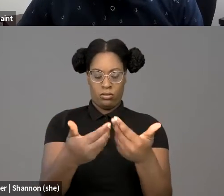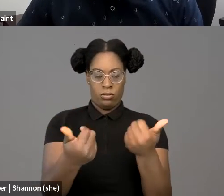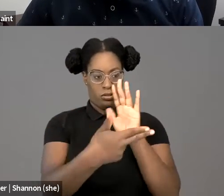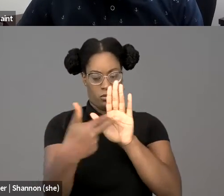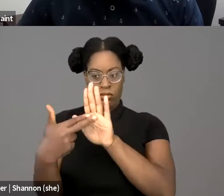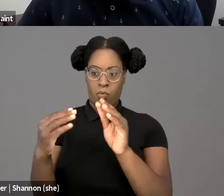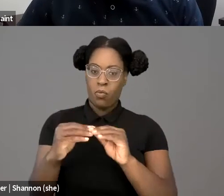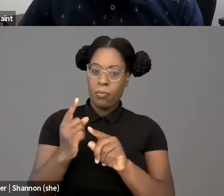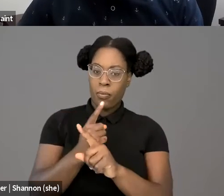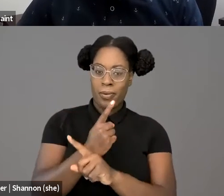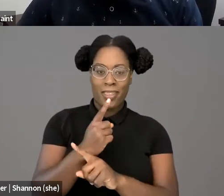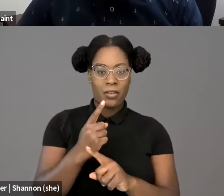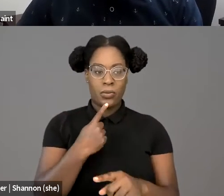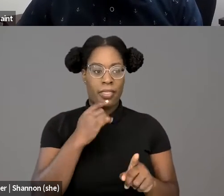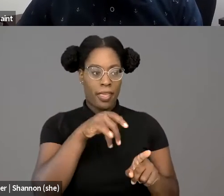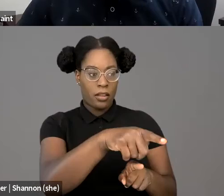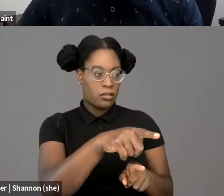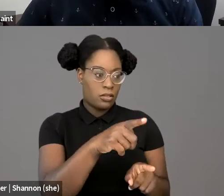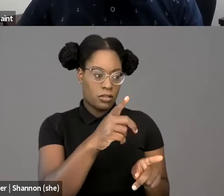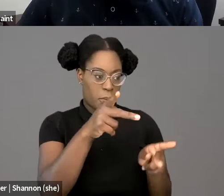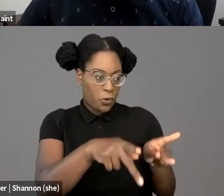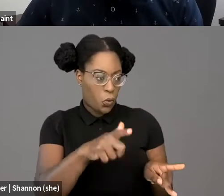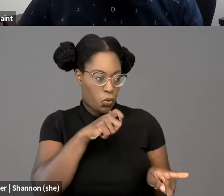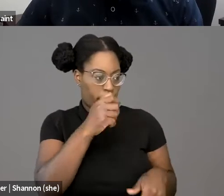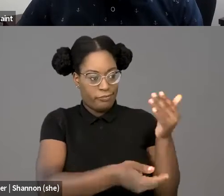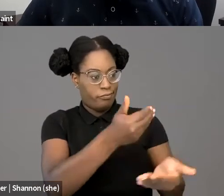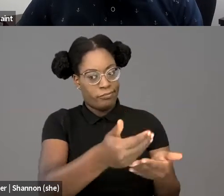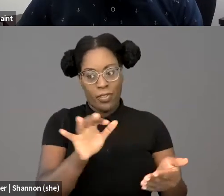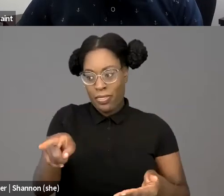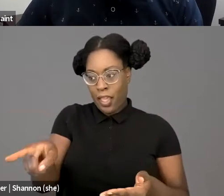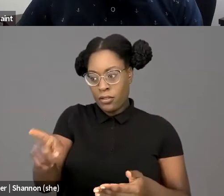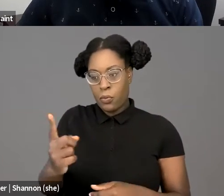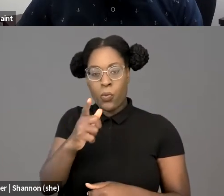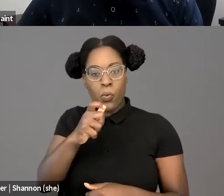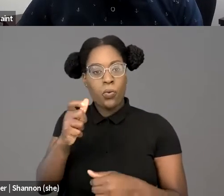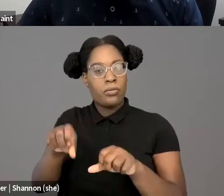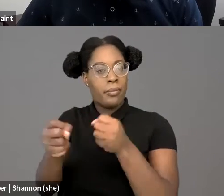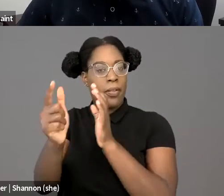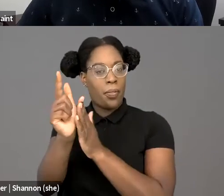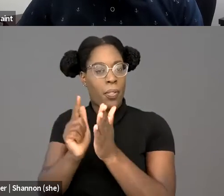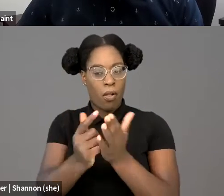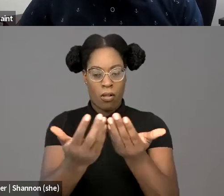but to see his Black girlfriend. So the technologies I'm referring to, I think could be embraced